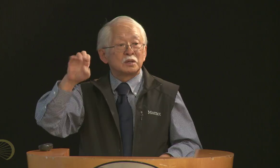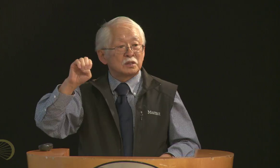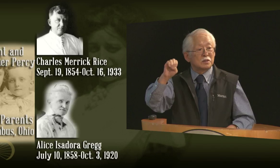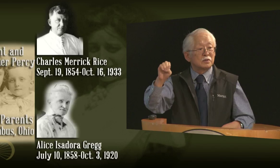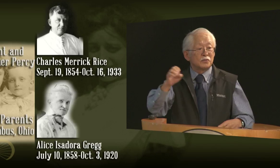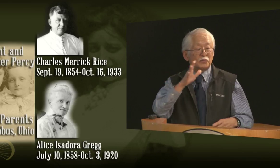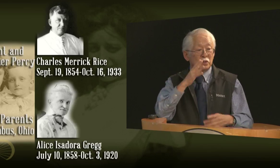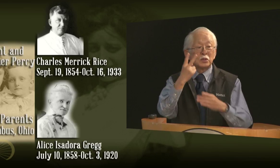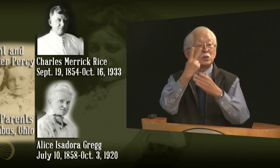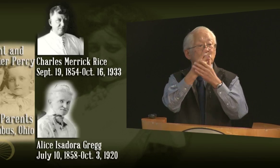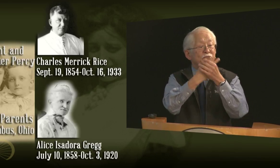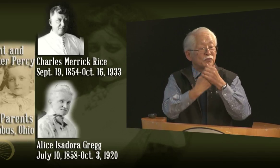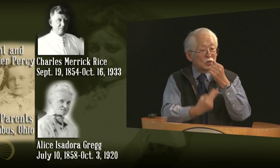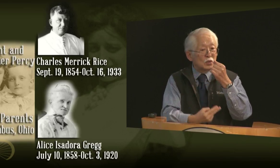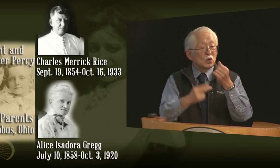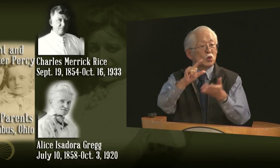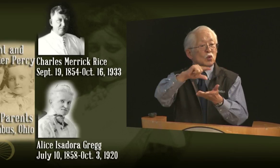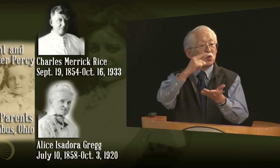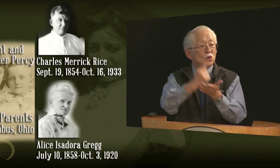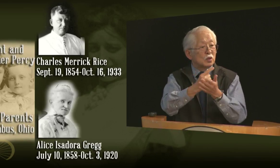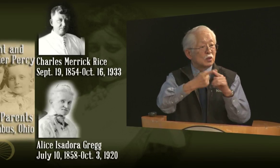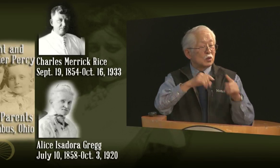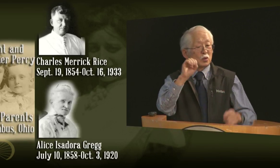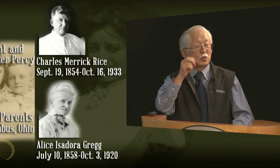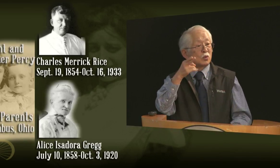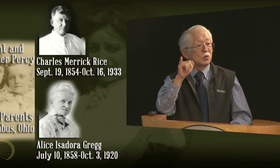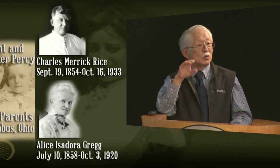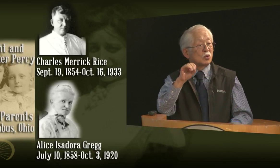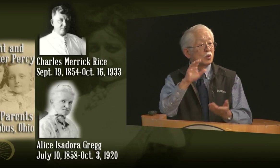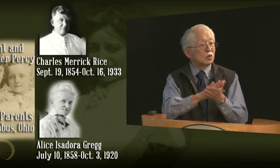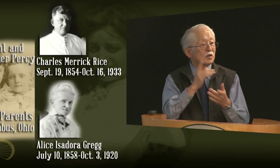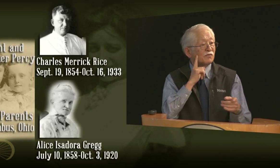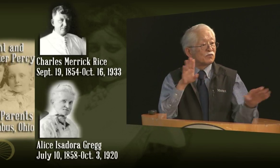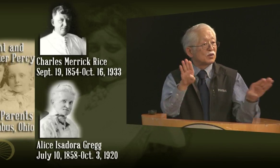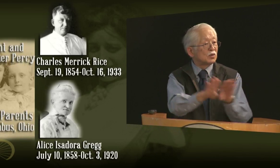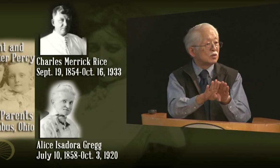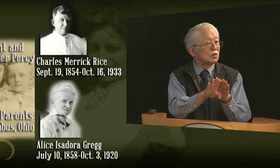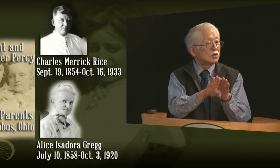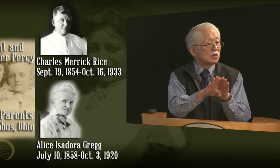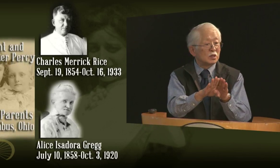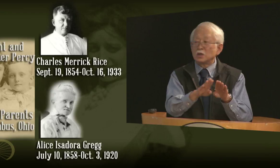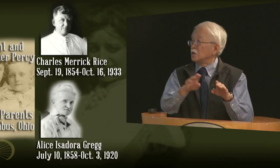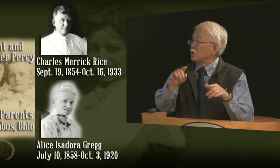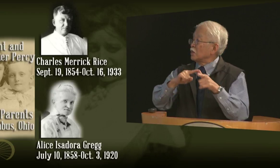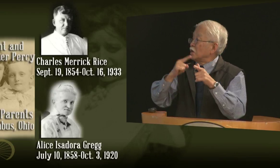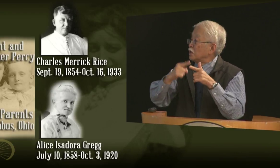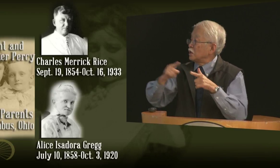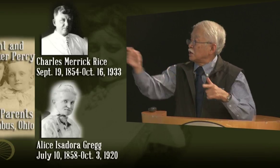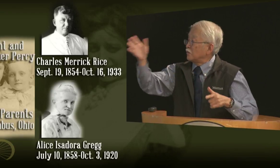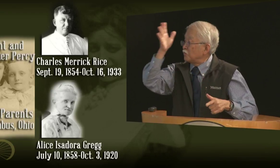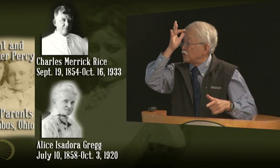and mother Alice, also deaf, both of them graduated from the Ohio School for the Deaf.